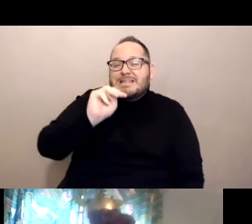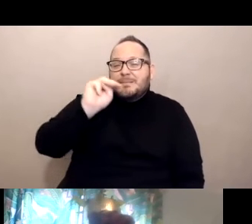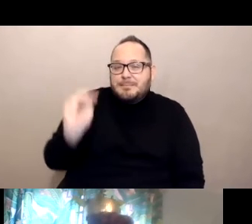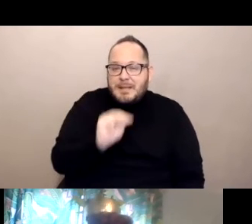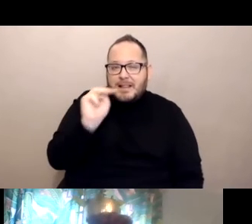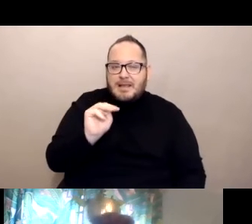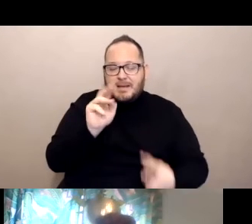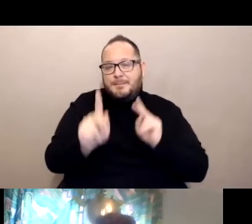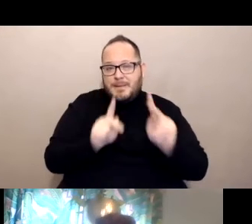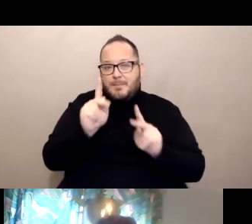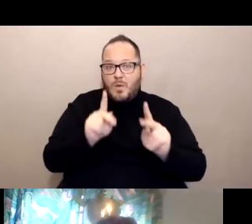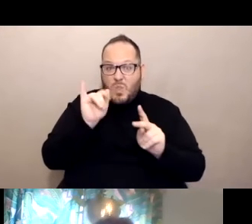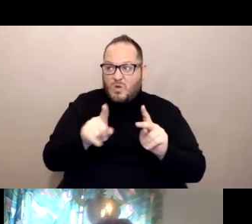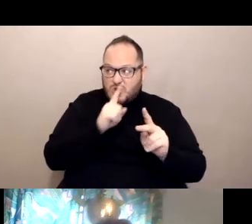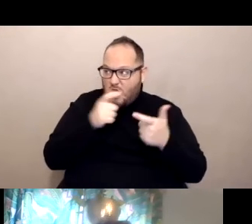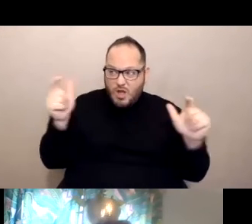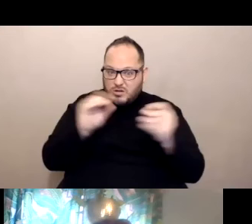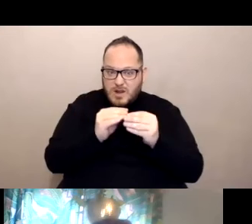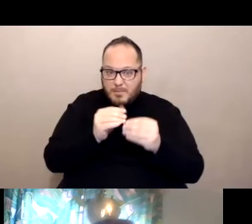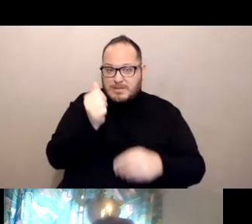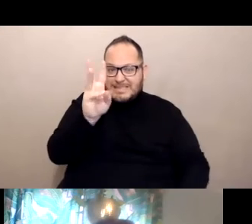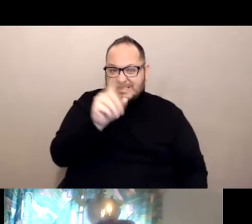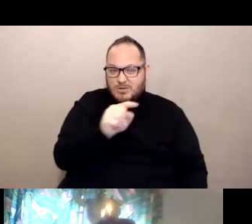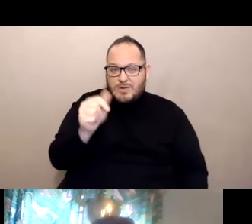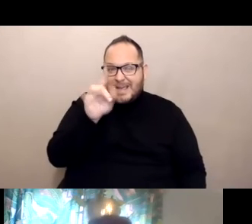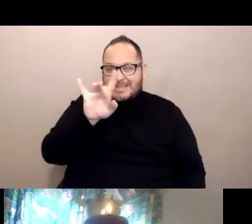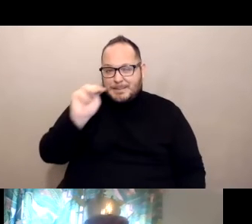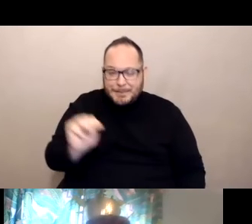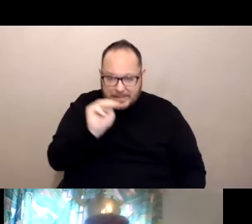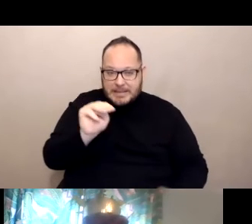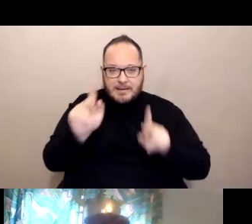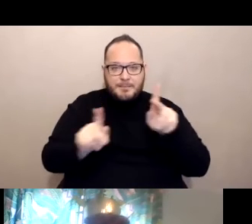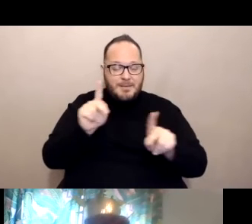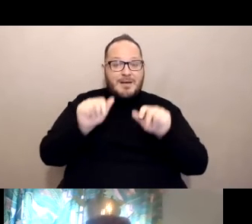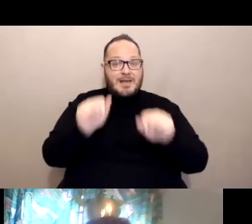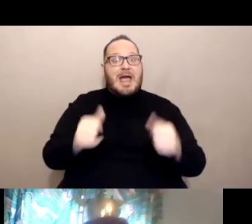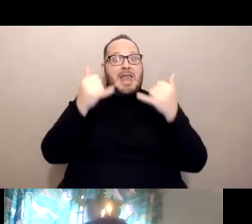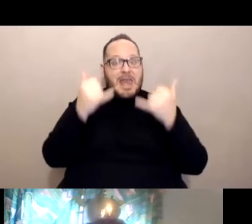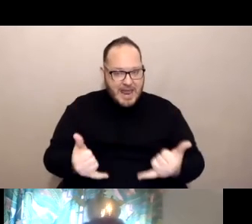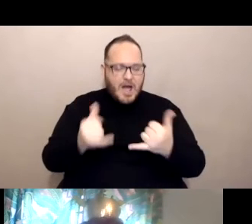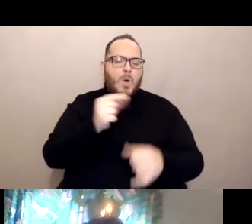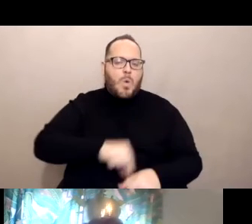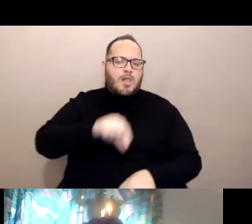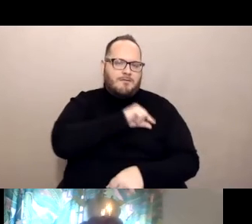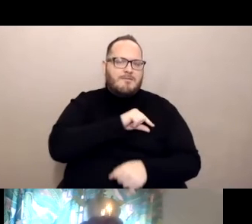Those are some large numbers, 16 to 18 million people can now qualify to get the COVID vaccine.